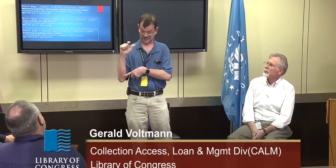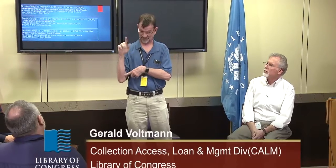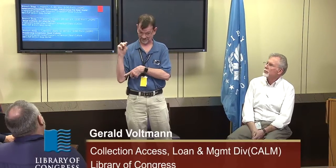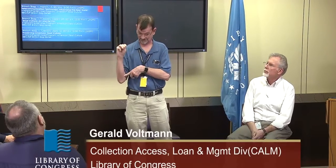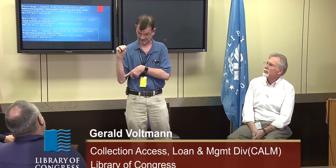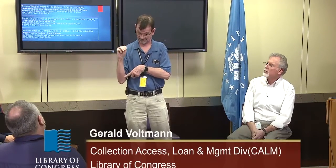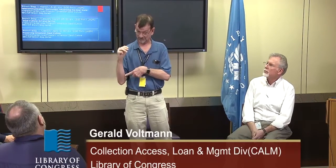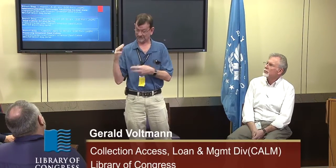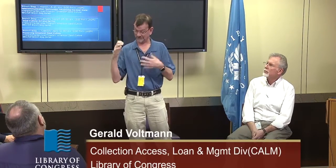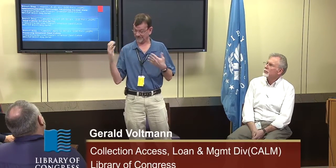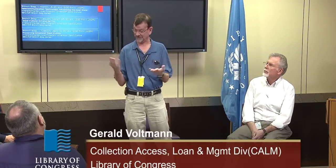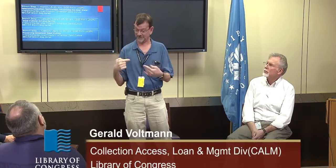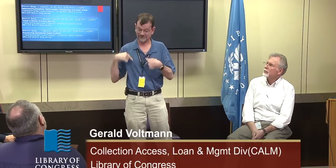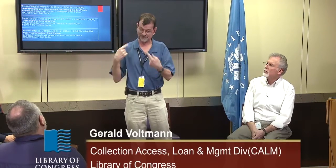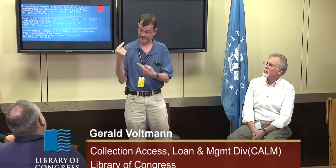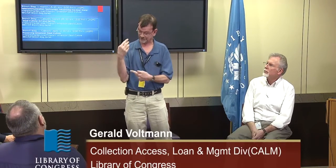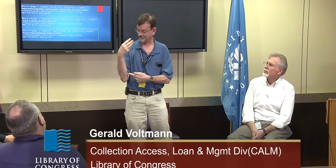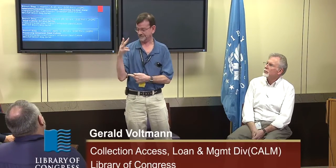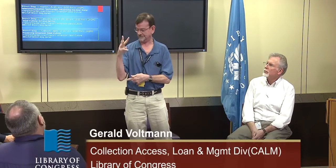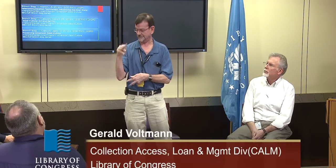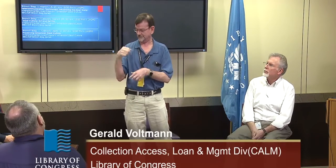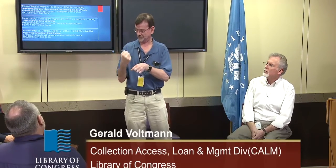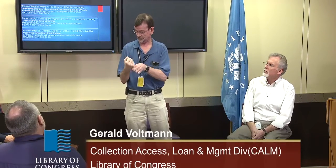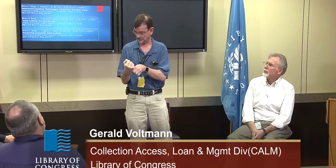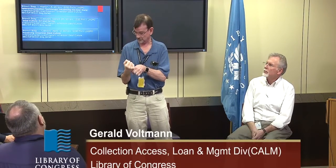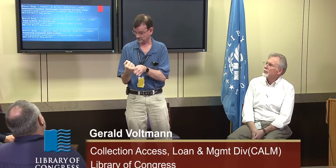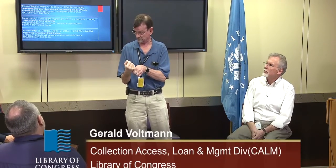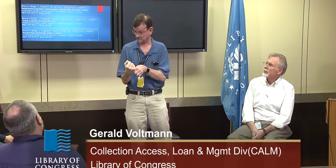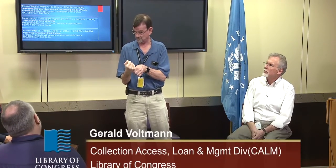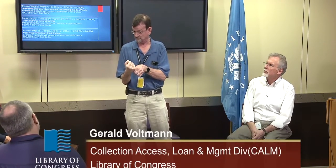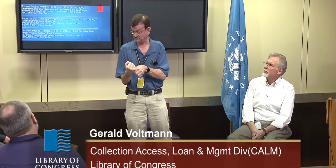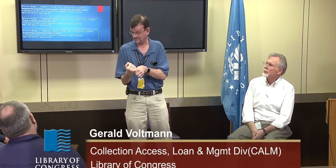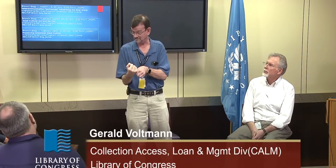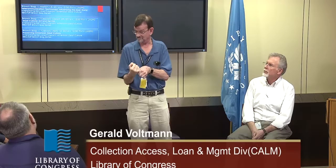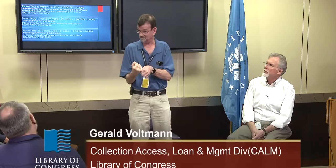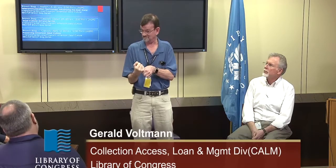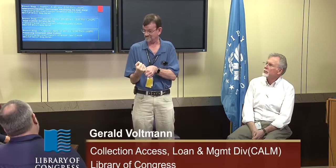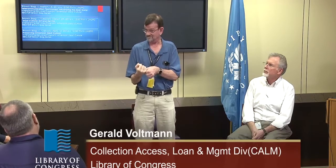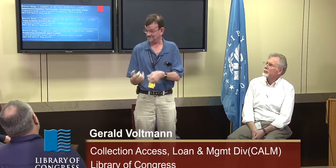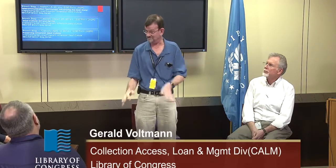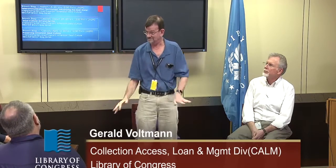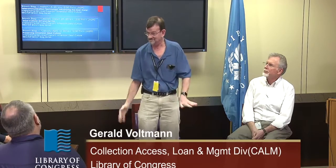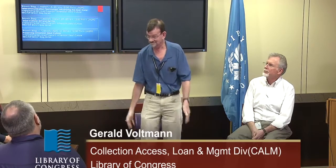I'm currently in the CALM division and I have been here for six years.